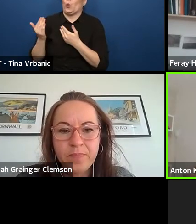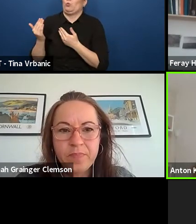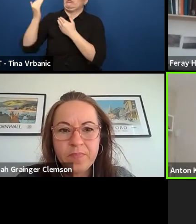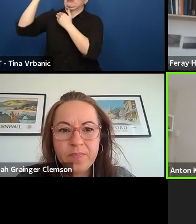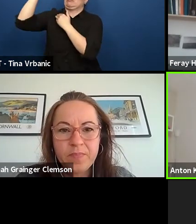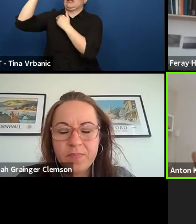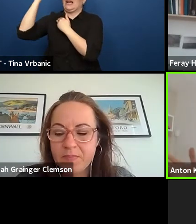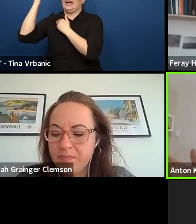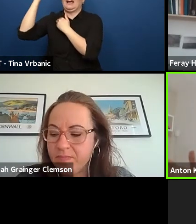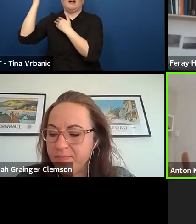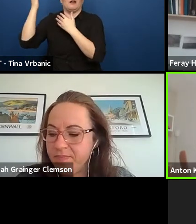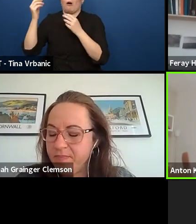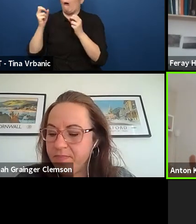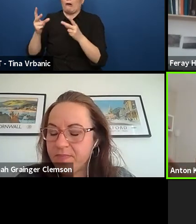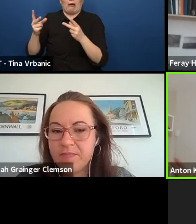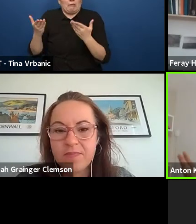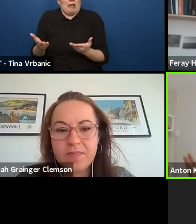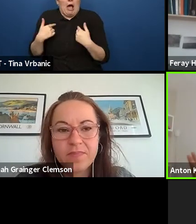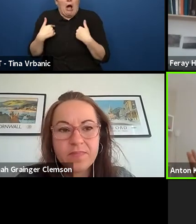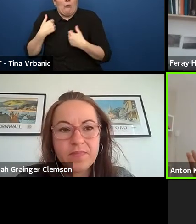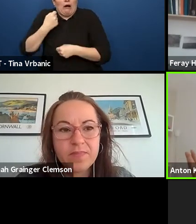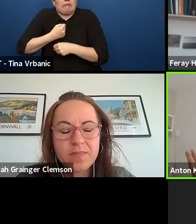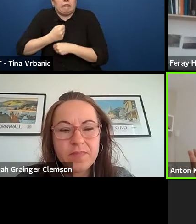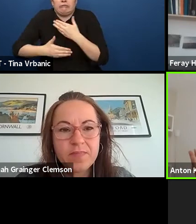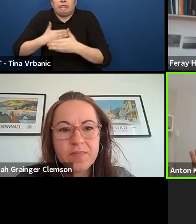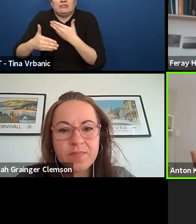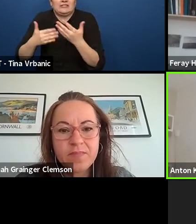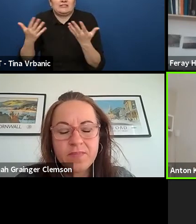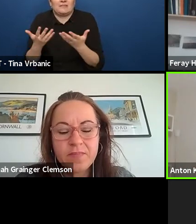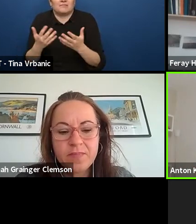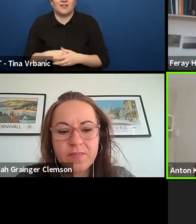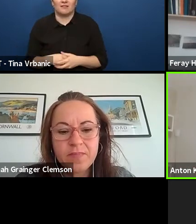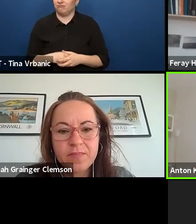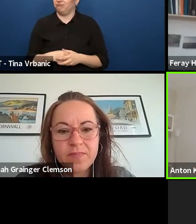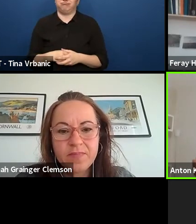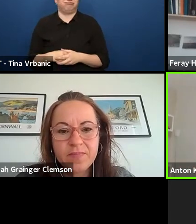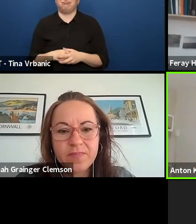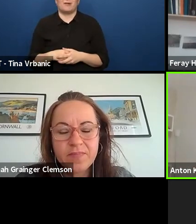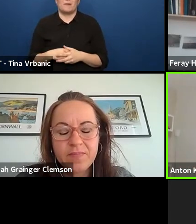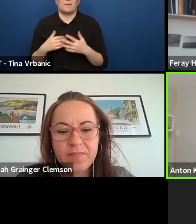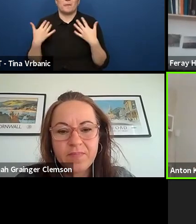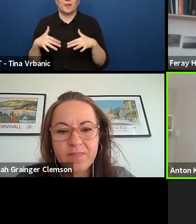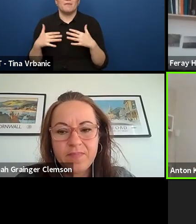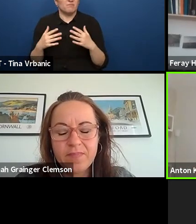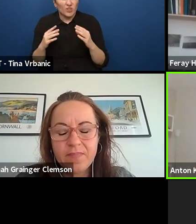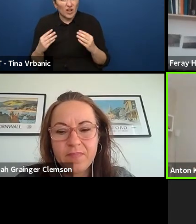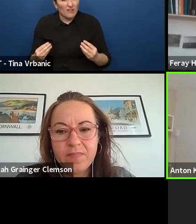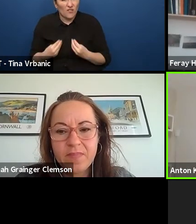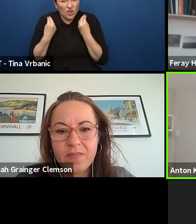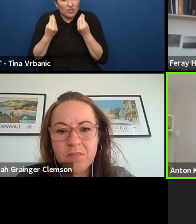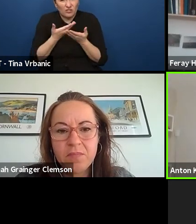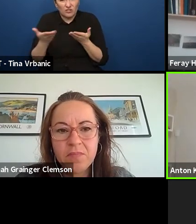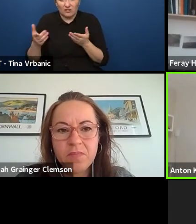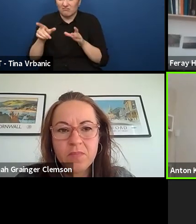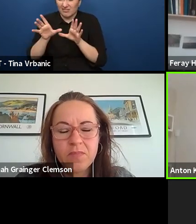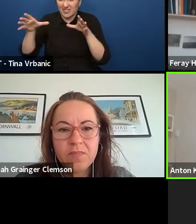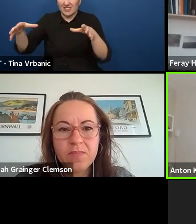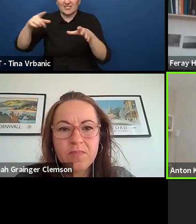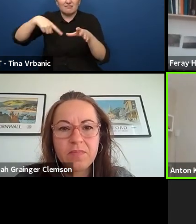and you just had to make it, it was 30 years from using, it was such an amazing experience.